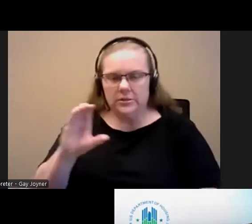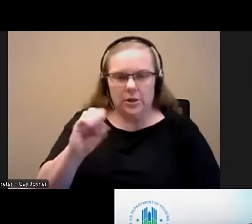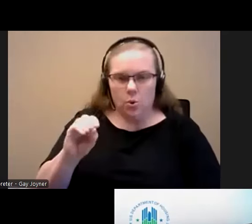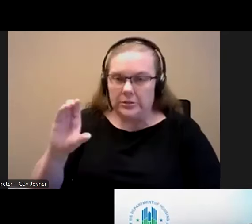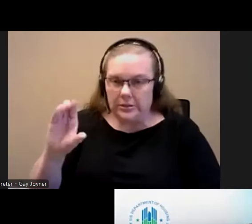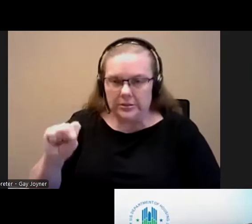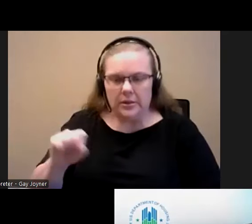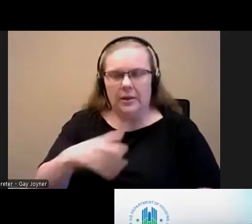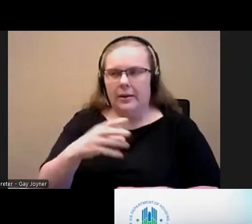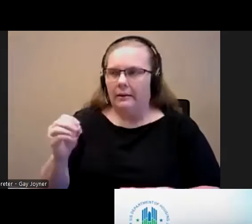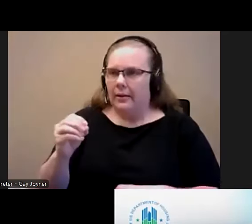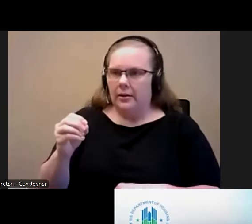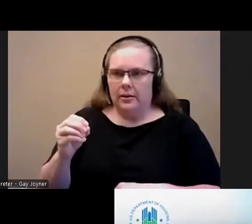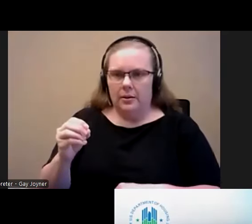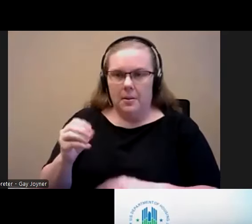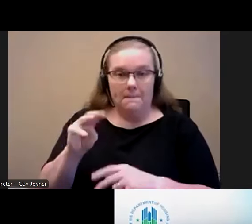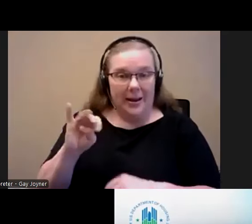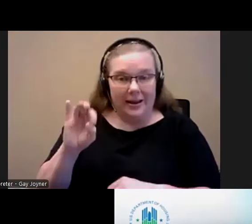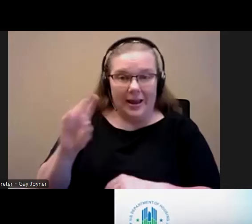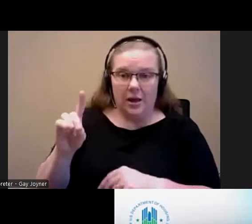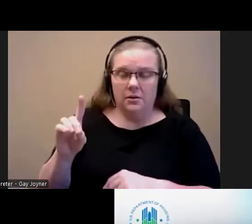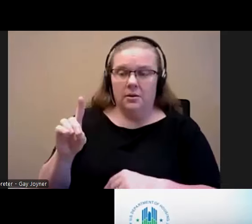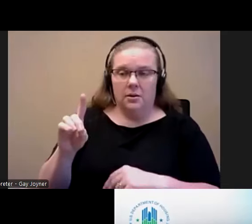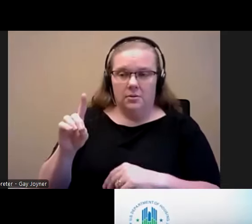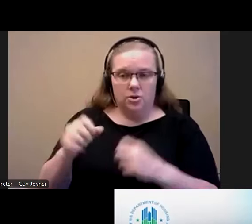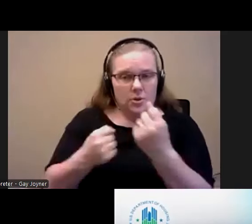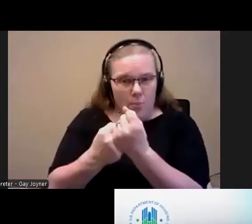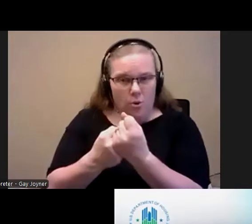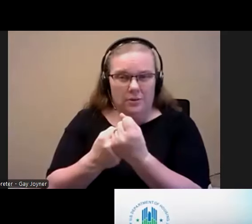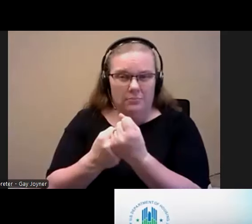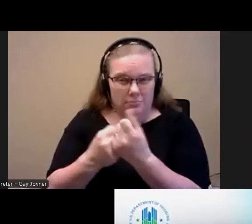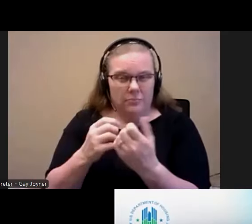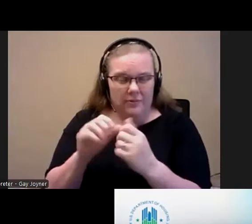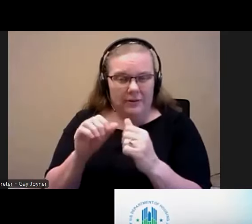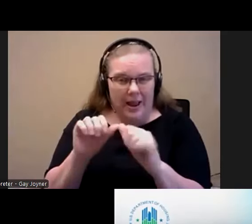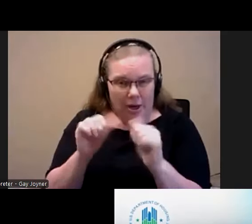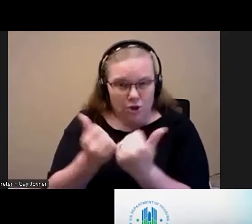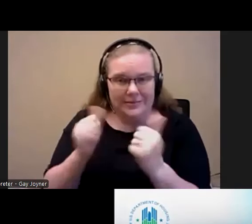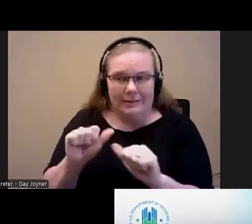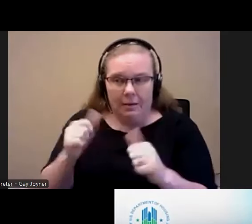more Medicaid funded support services agencies are going to be able to place so we are trying to make